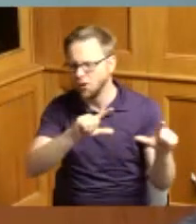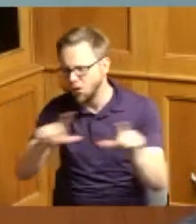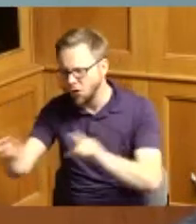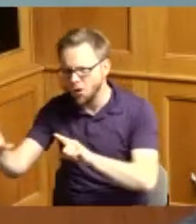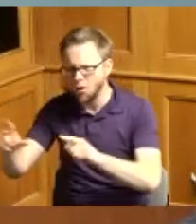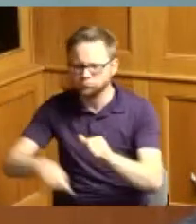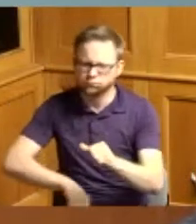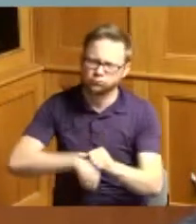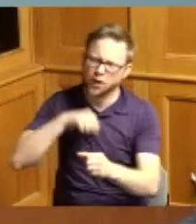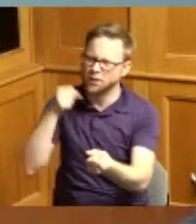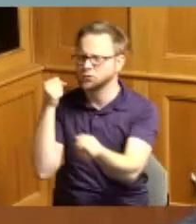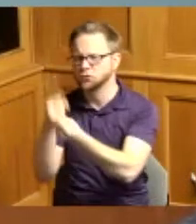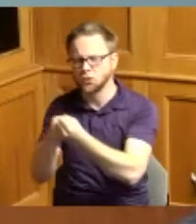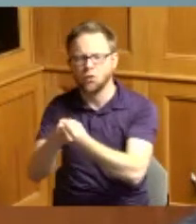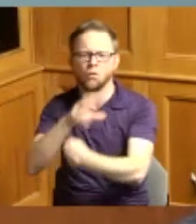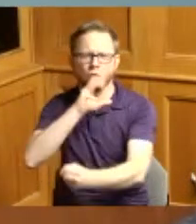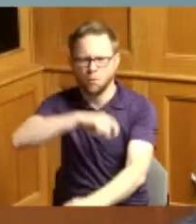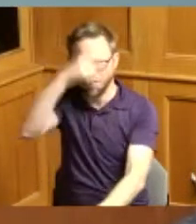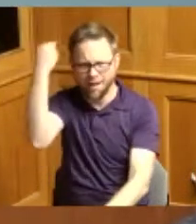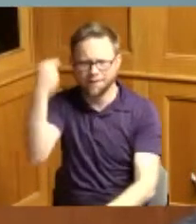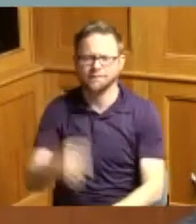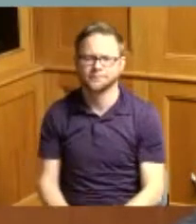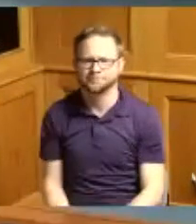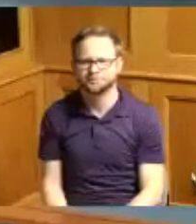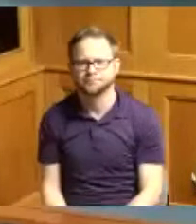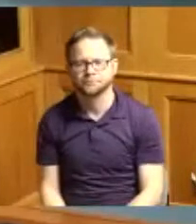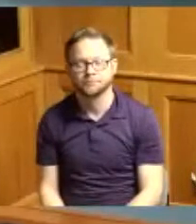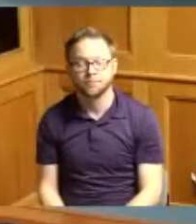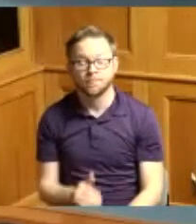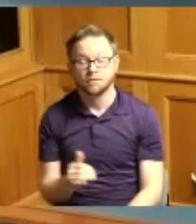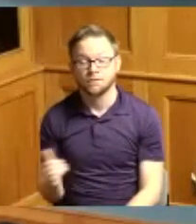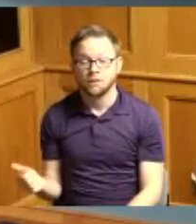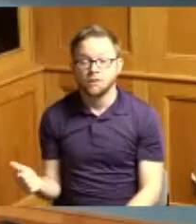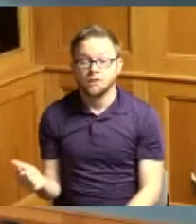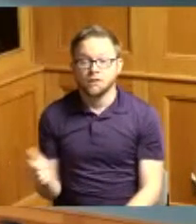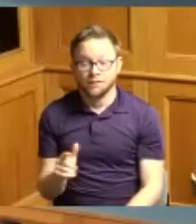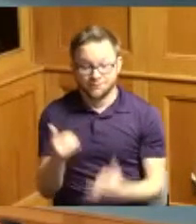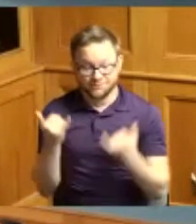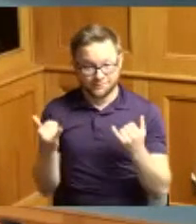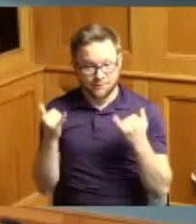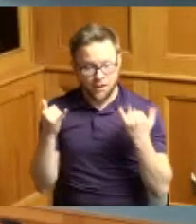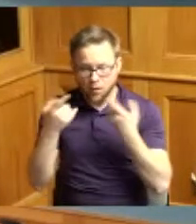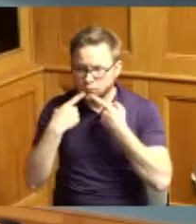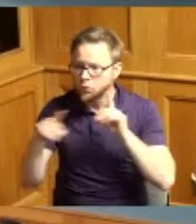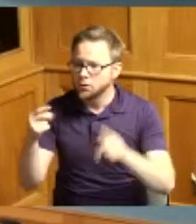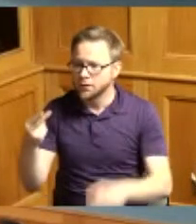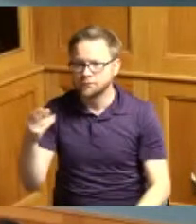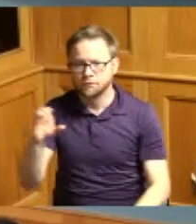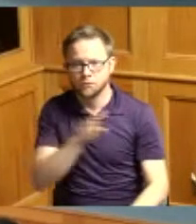their stripes now therefore be a proclaimed Hamilton County Board of Commissioners thanks to